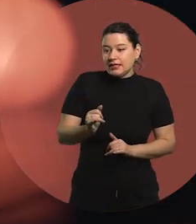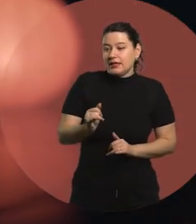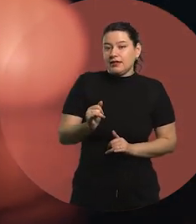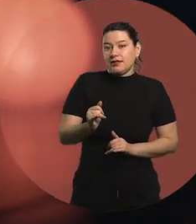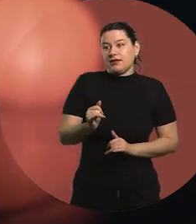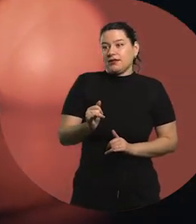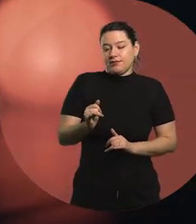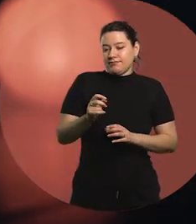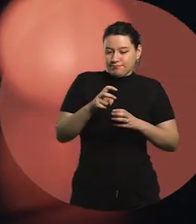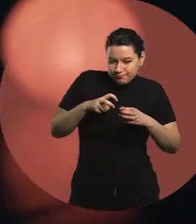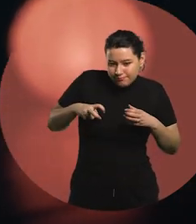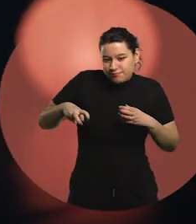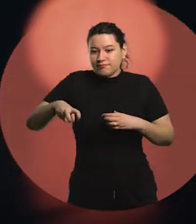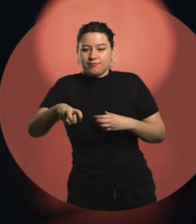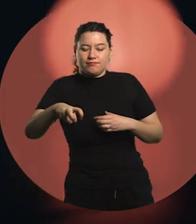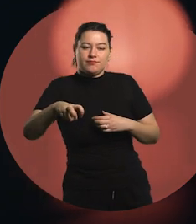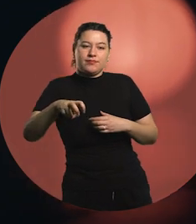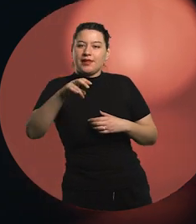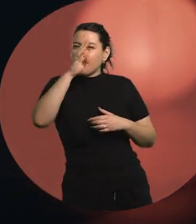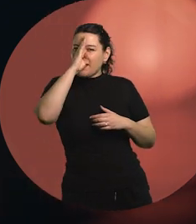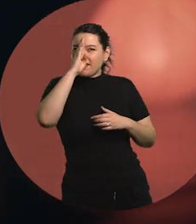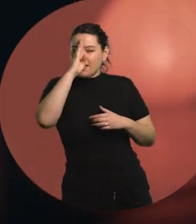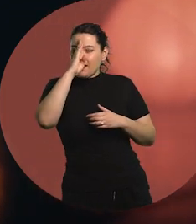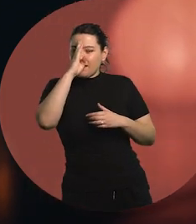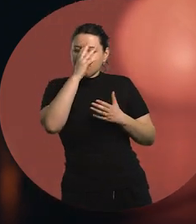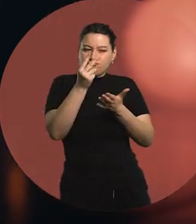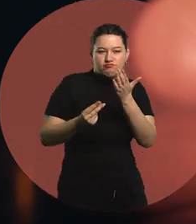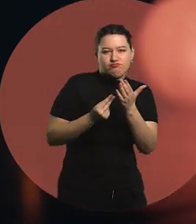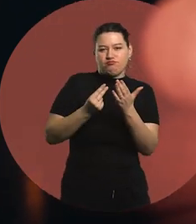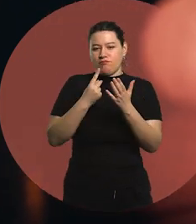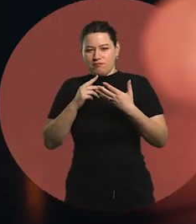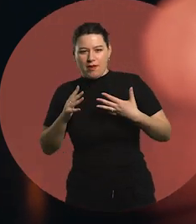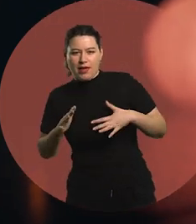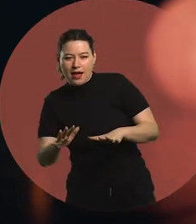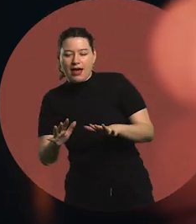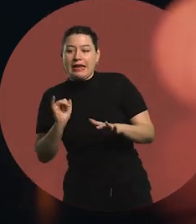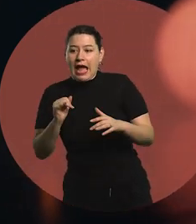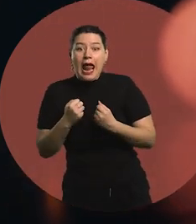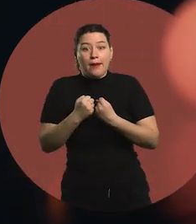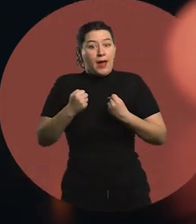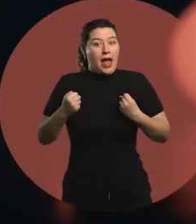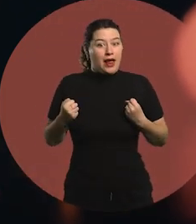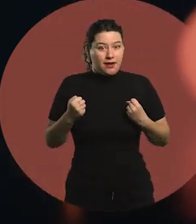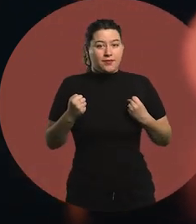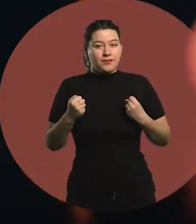but to learn to design, assemble, use my knowledge,